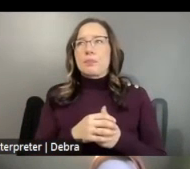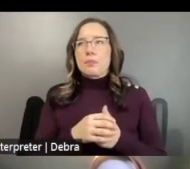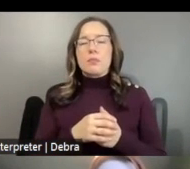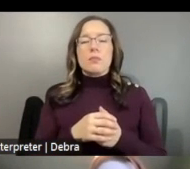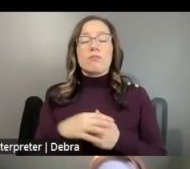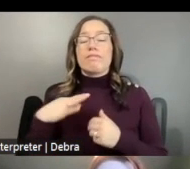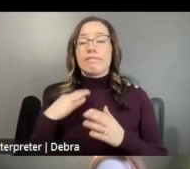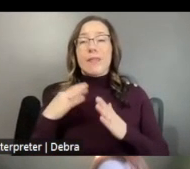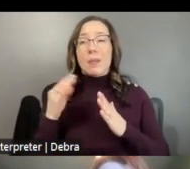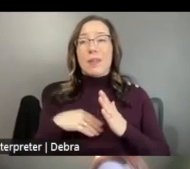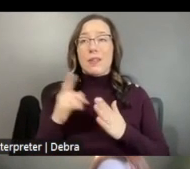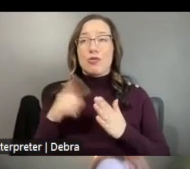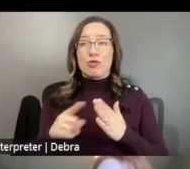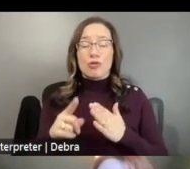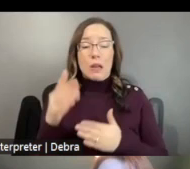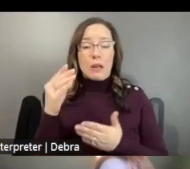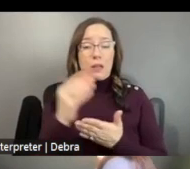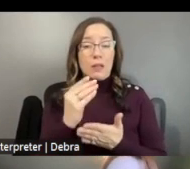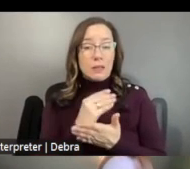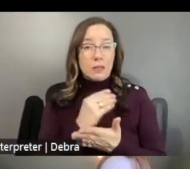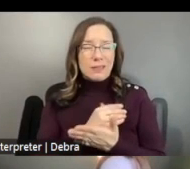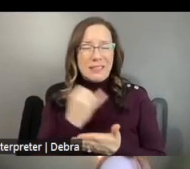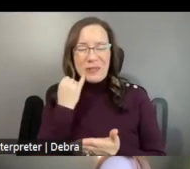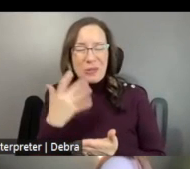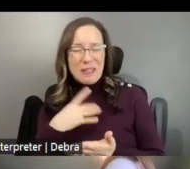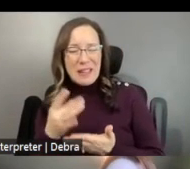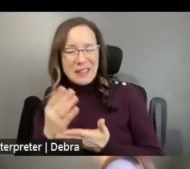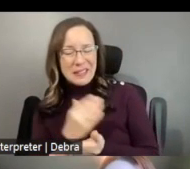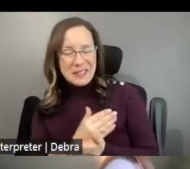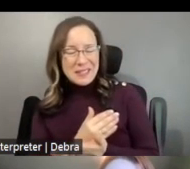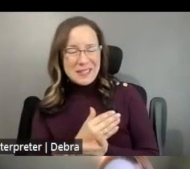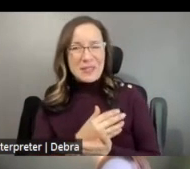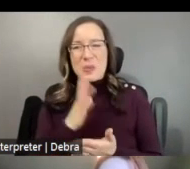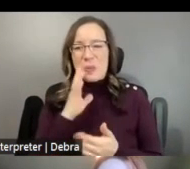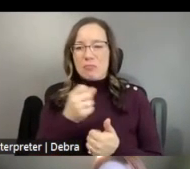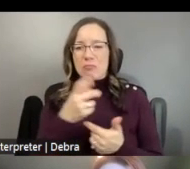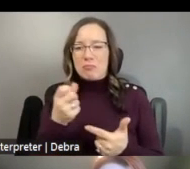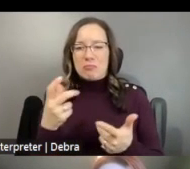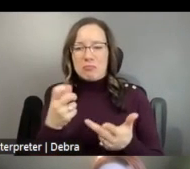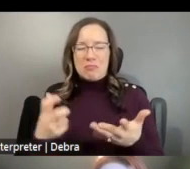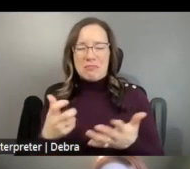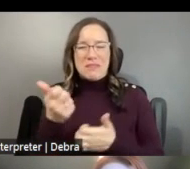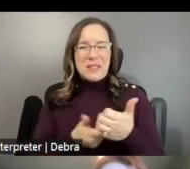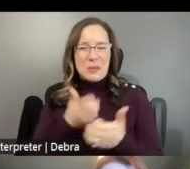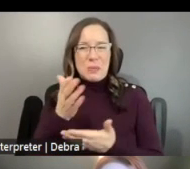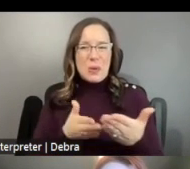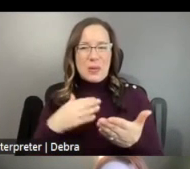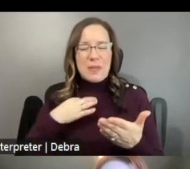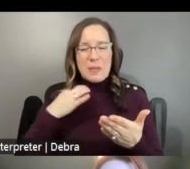CHECKLIST. FOR THOSE OF YOU WHO LIKE LISTS THAT OUTLINES EACH PART OF THE APPLICATION. THERE IS